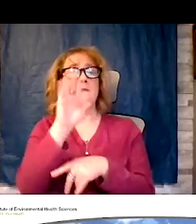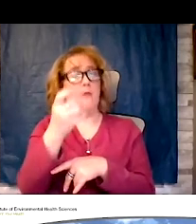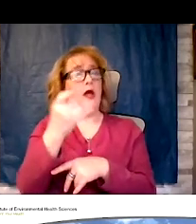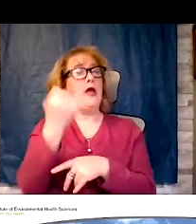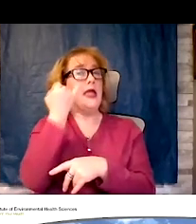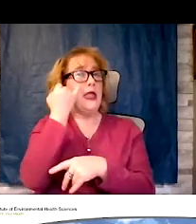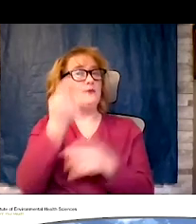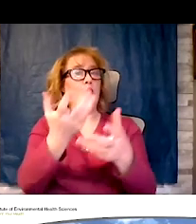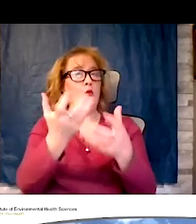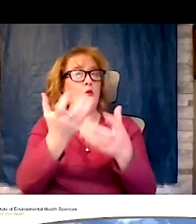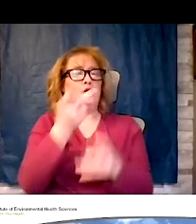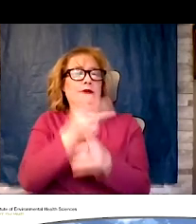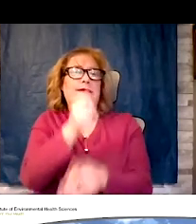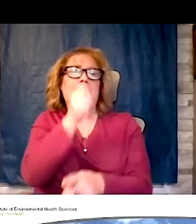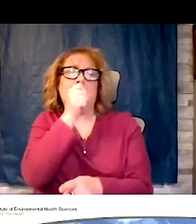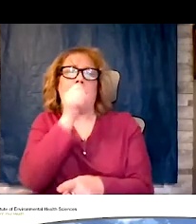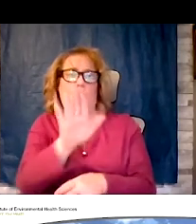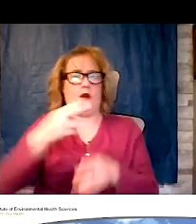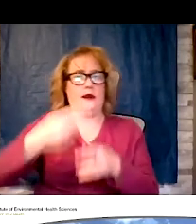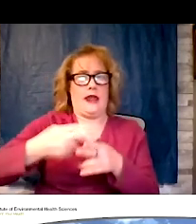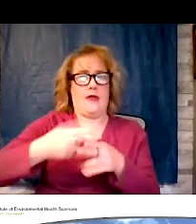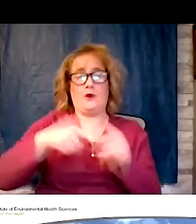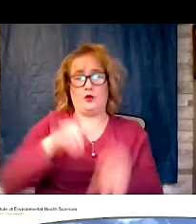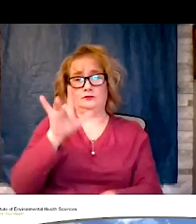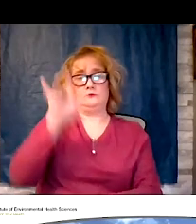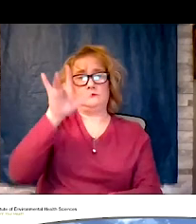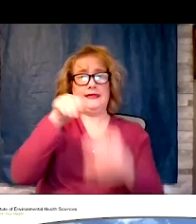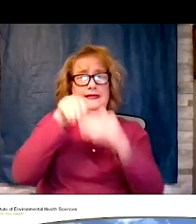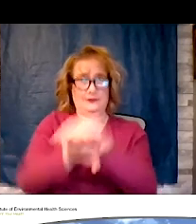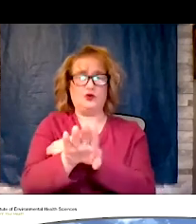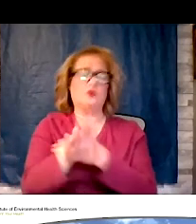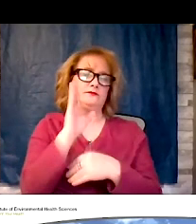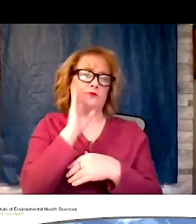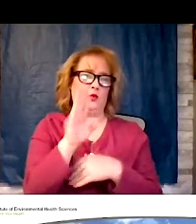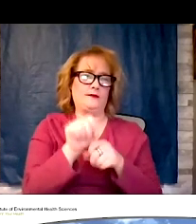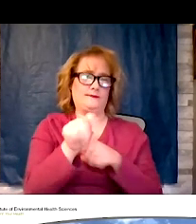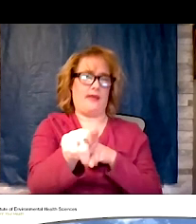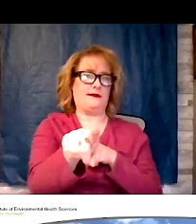name, click enter to send. I am